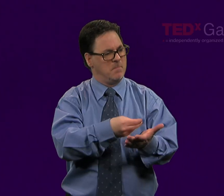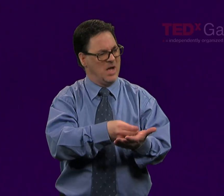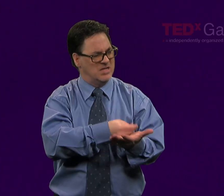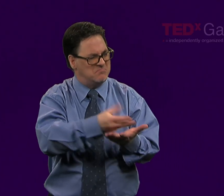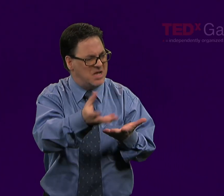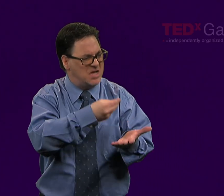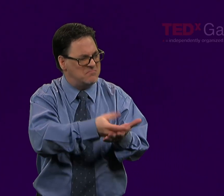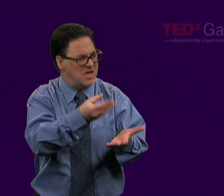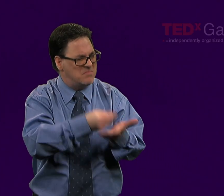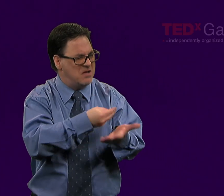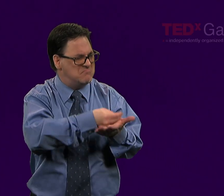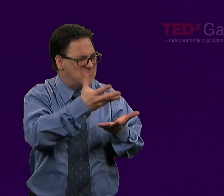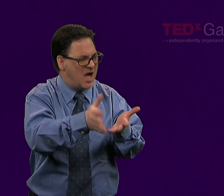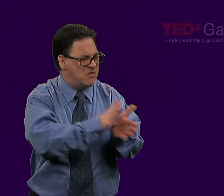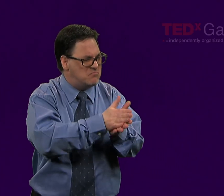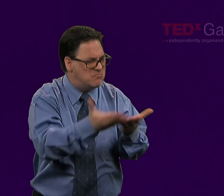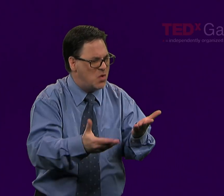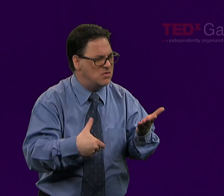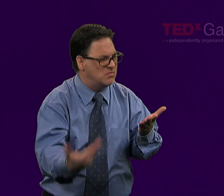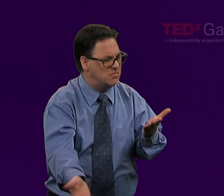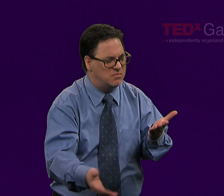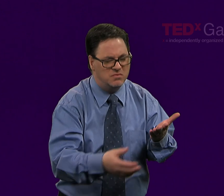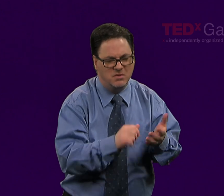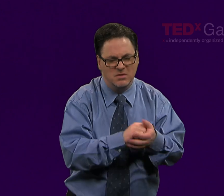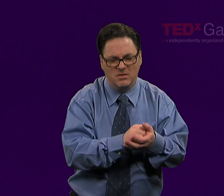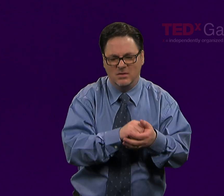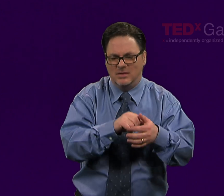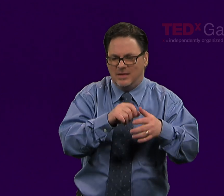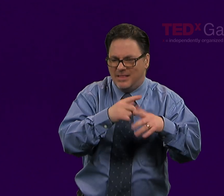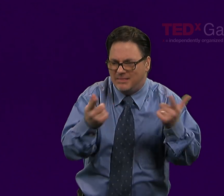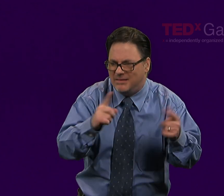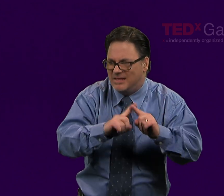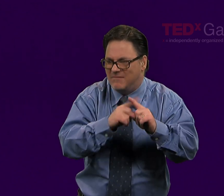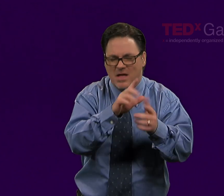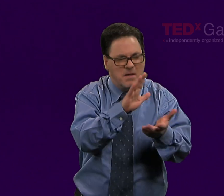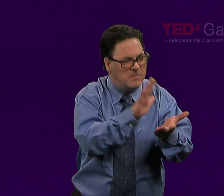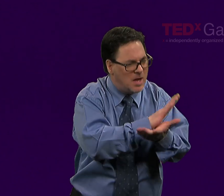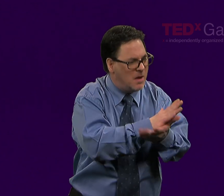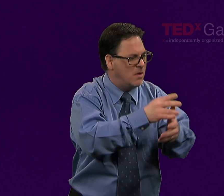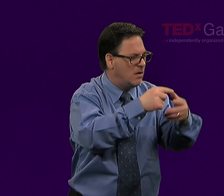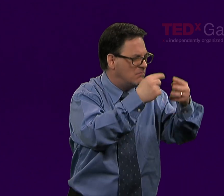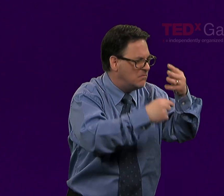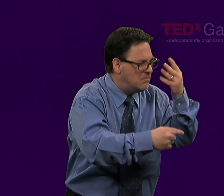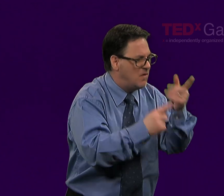If we think about the money that we spend on our books, on our paper,